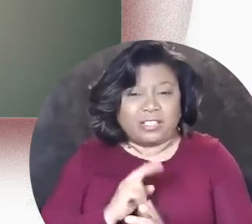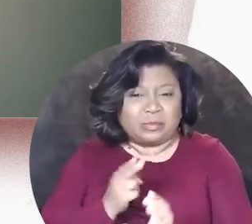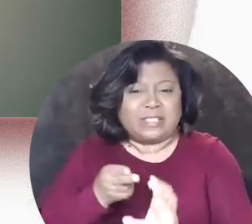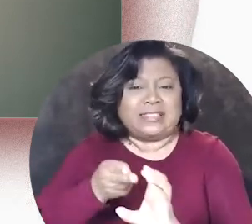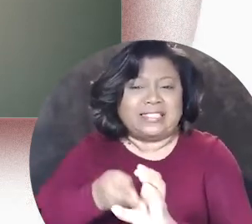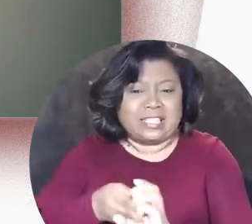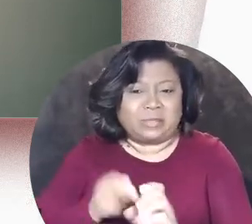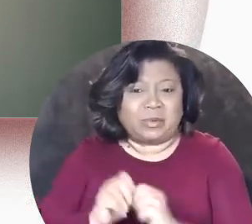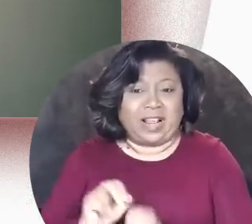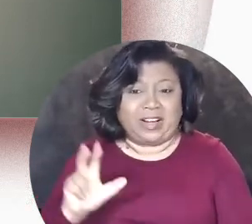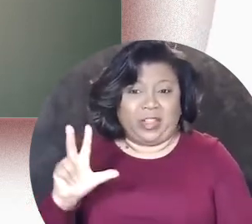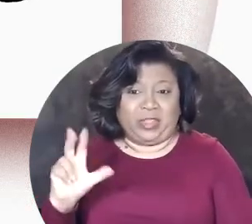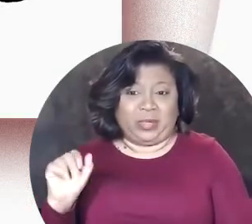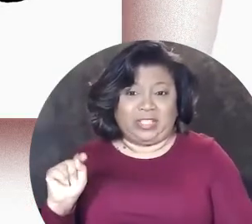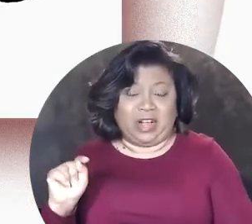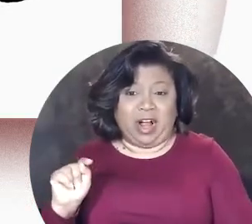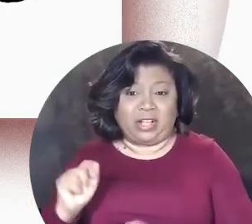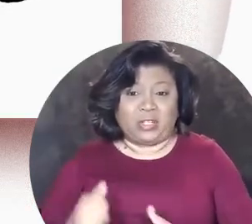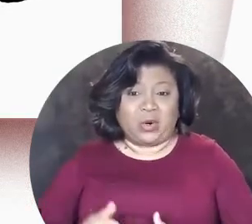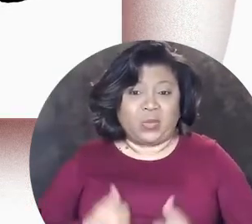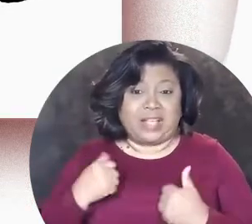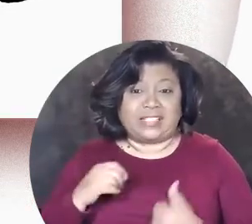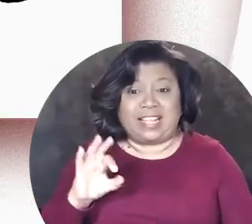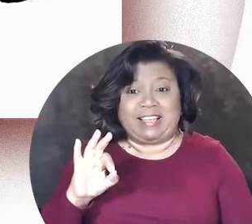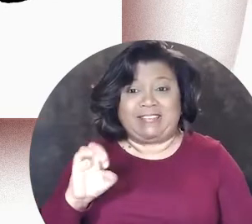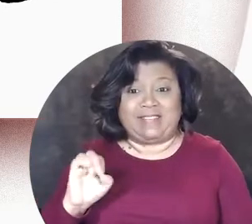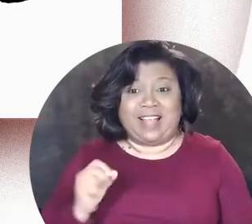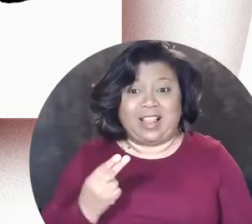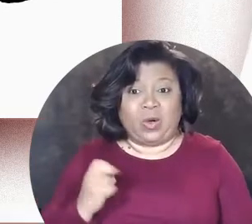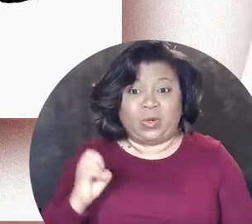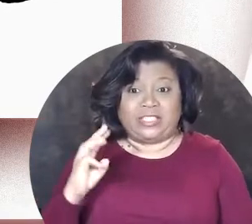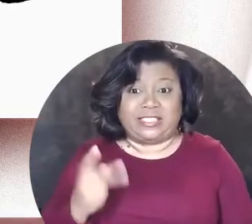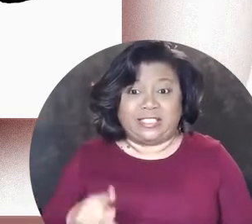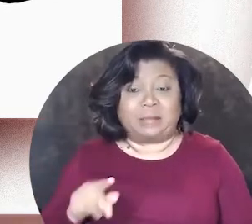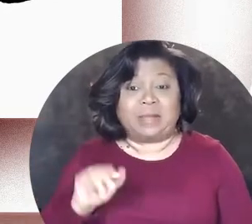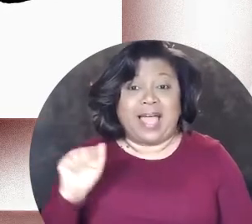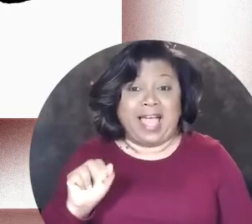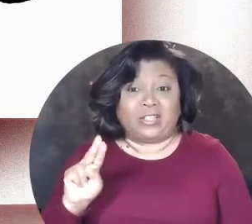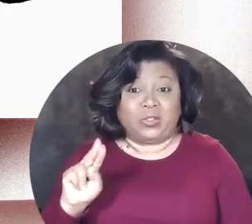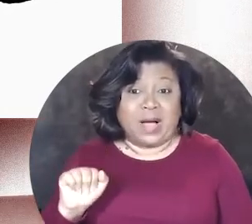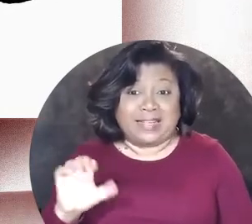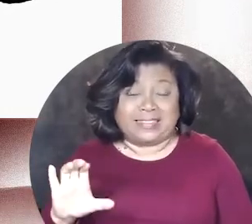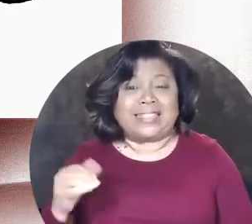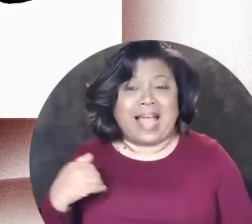participated in the 3Arts Residency Fellowships at UIC (University of Illinois at Chicago)